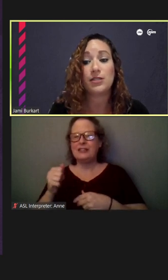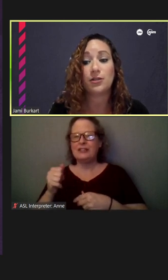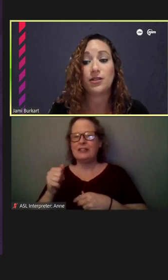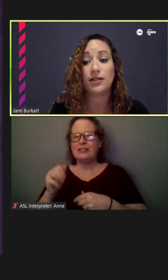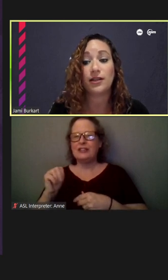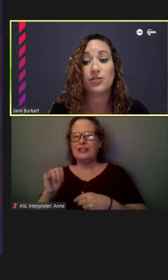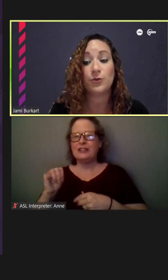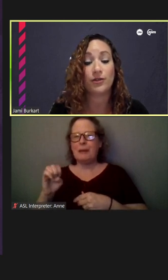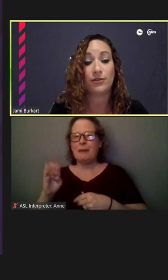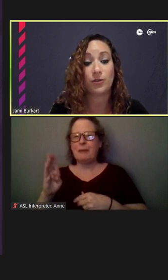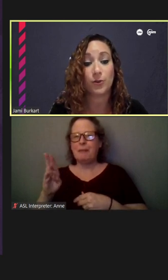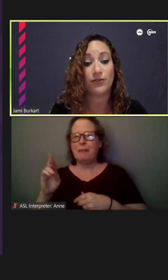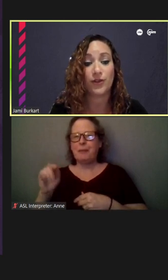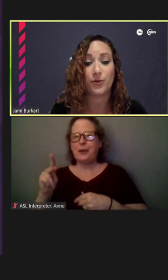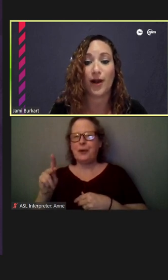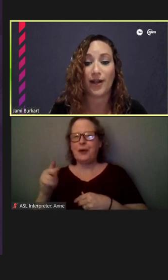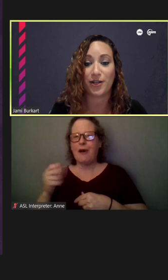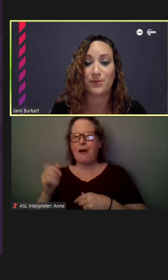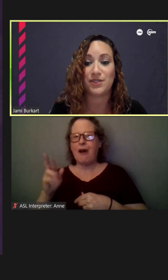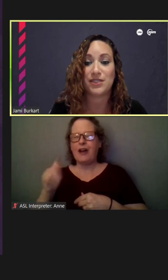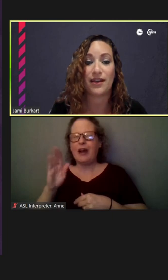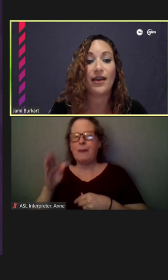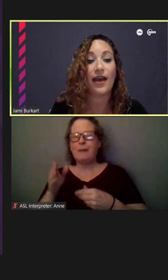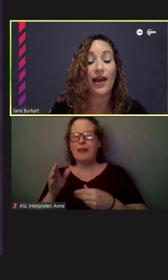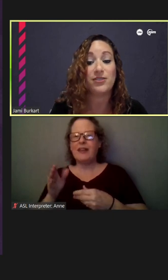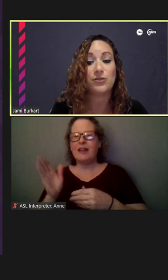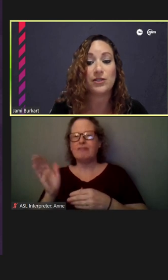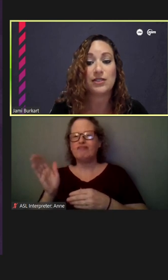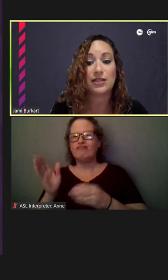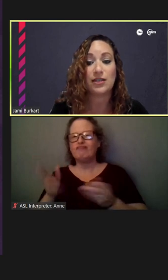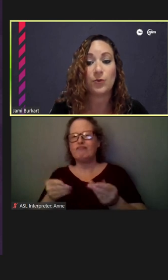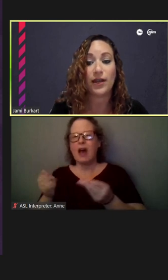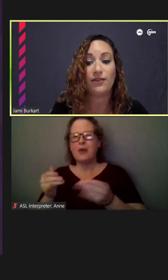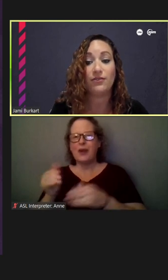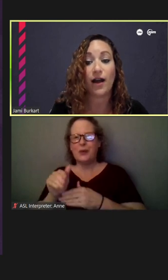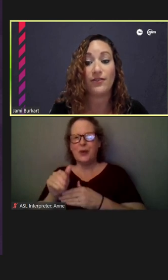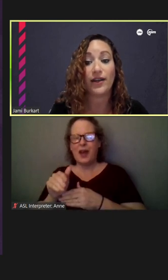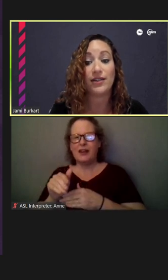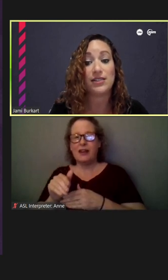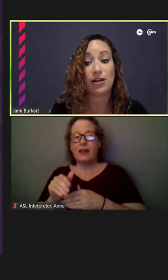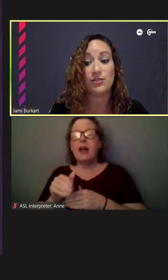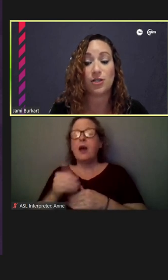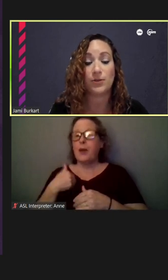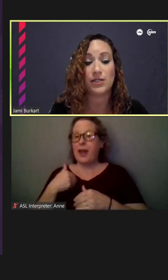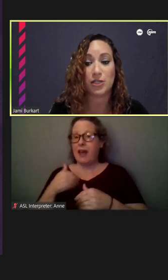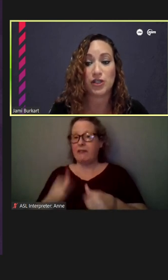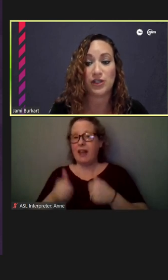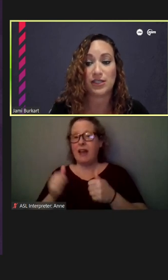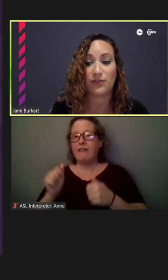get started, I'd like to run through a few items. As you can see, we have live ASL interpretation this